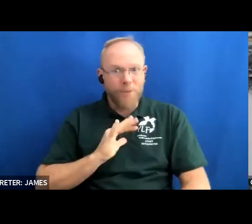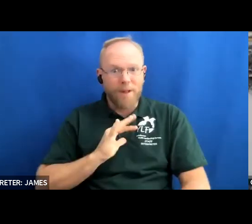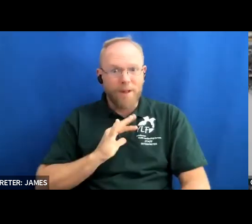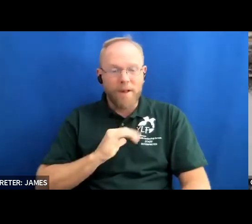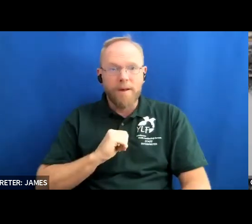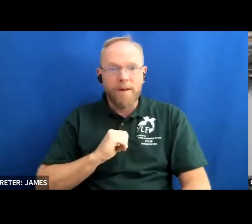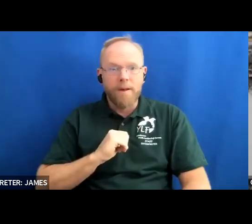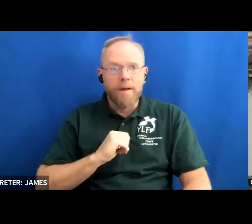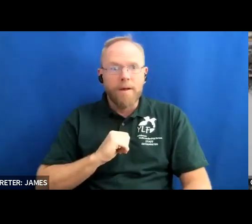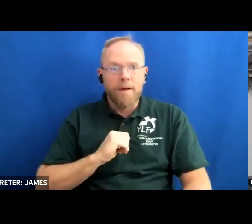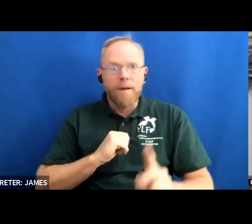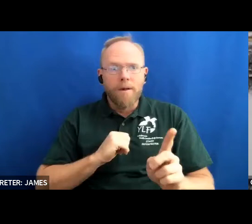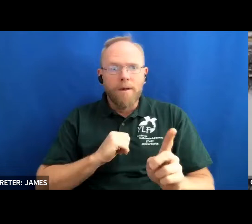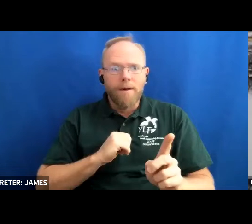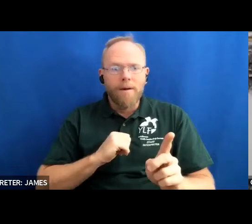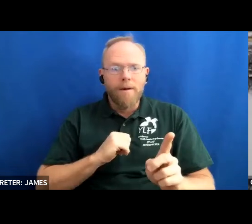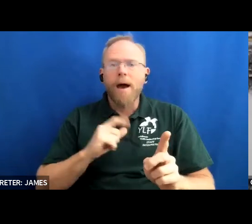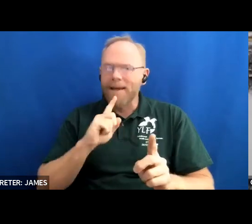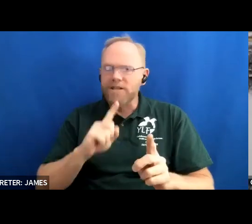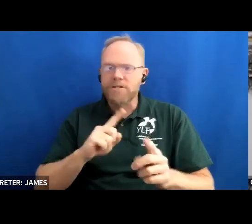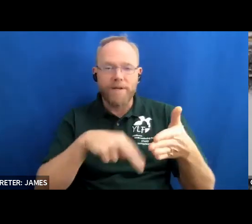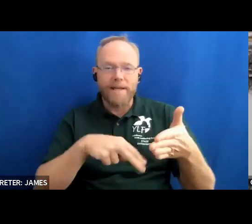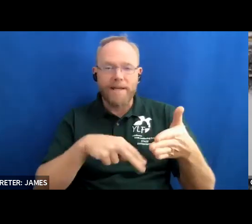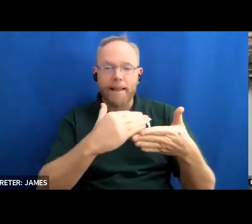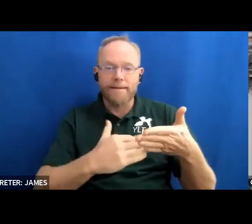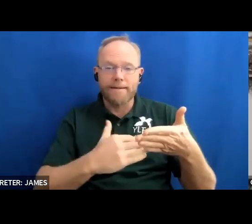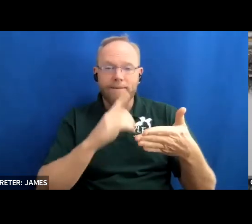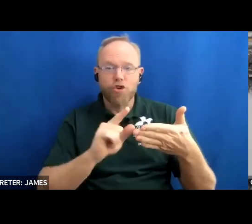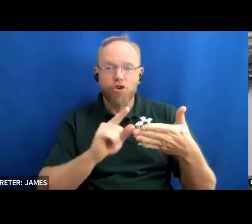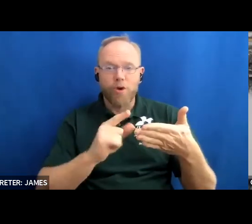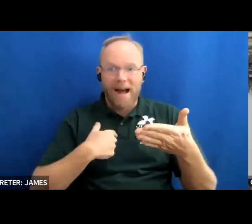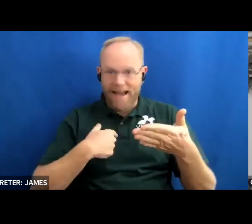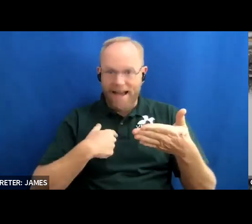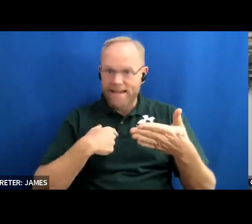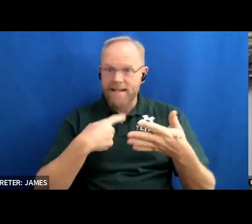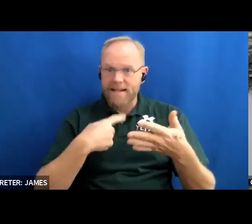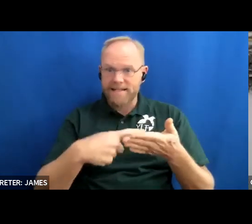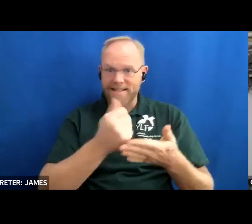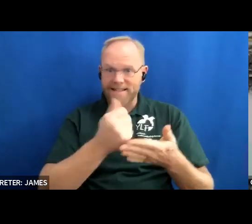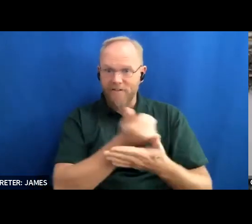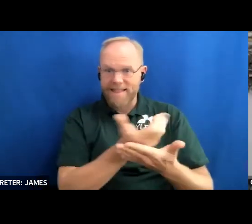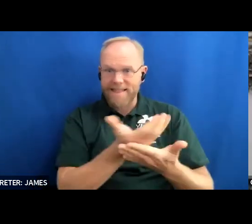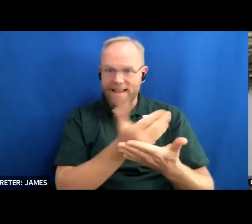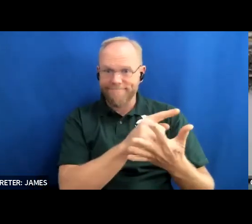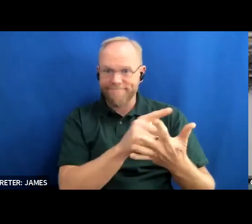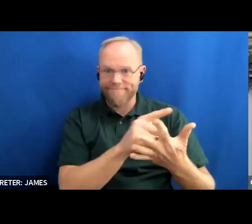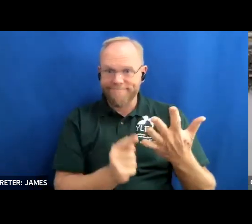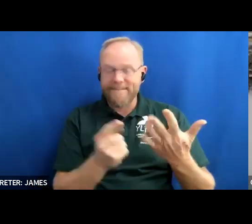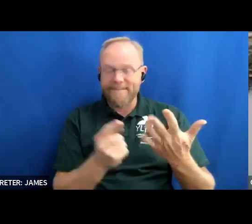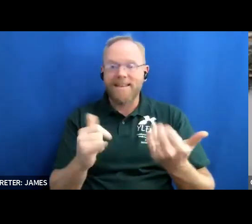covered everything here okay i think i think that i'm going to go ahead and pass it back to sarah